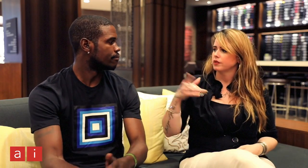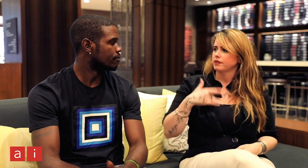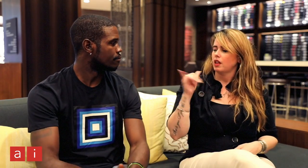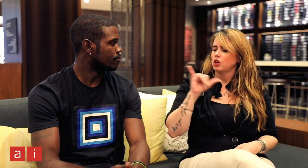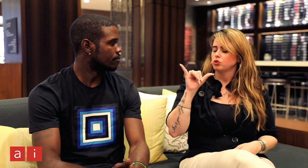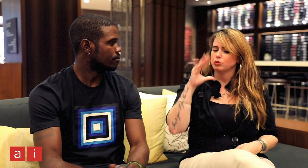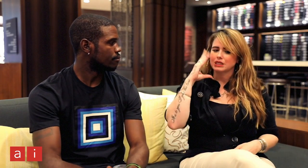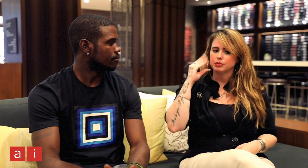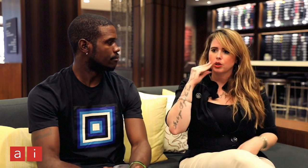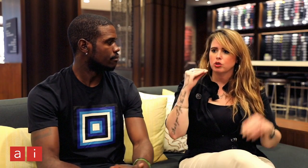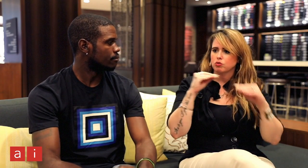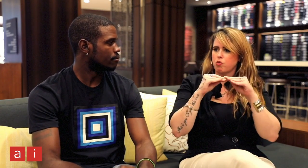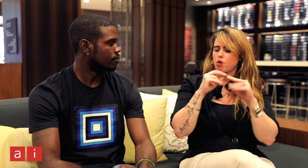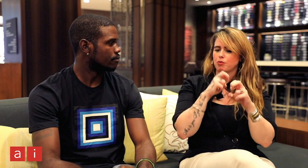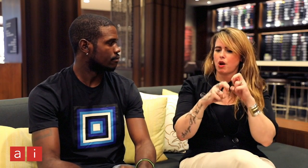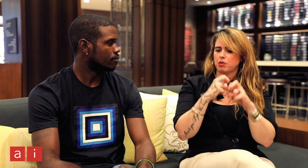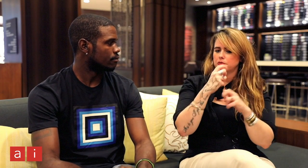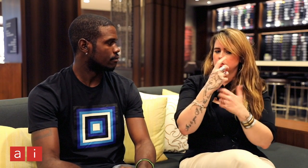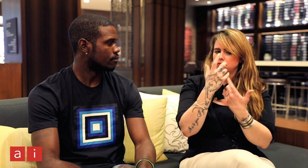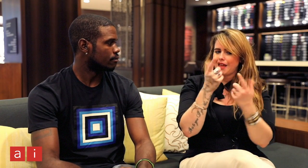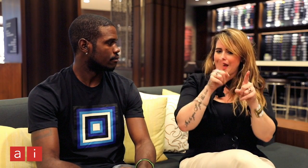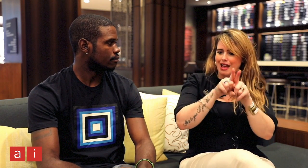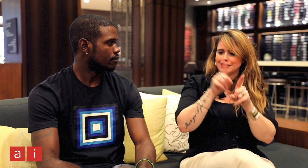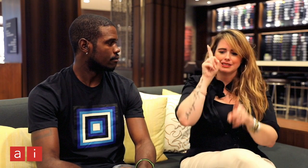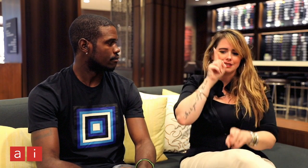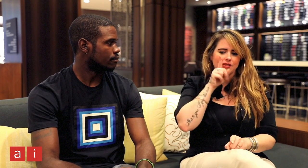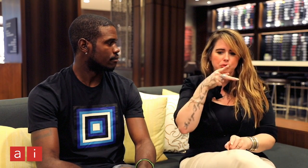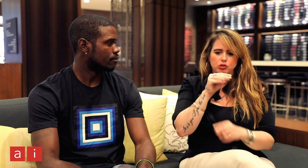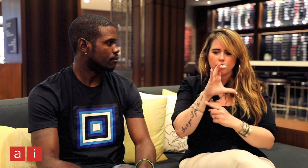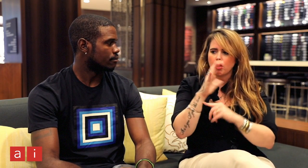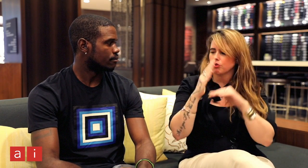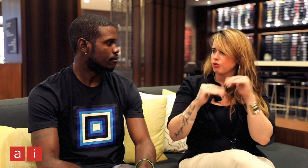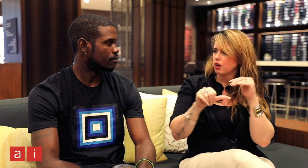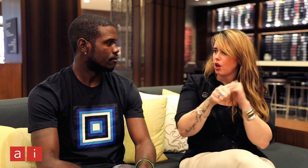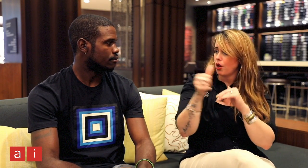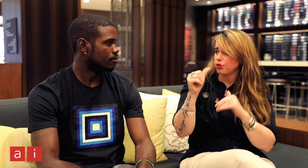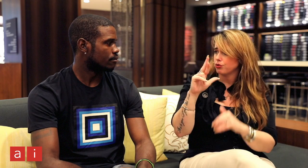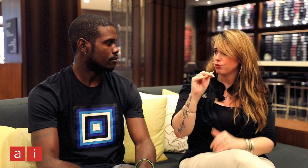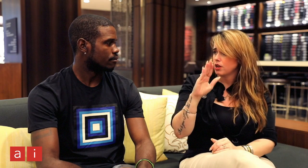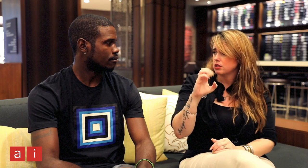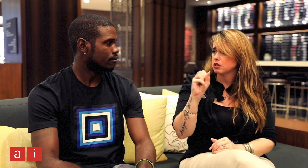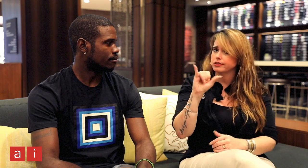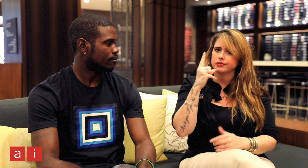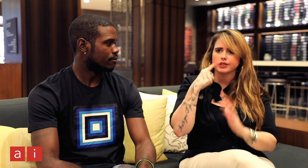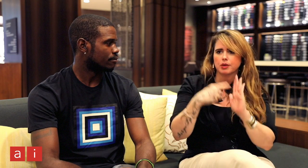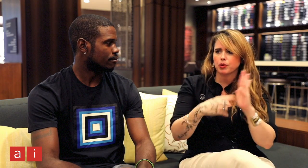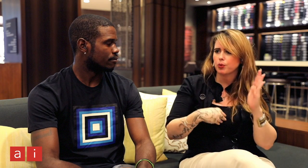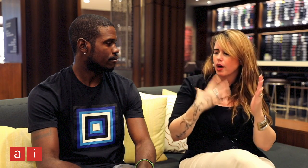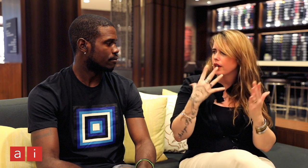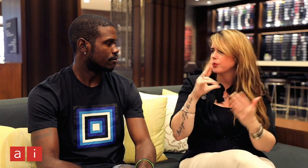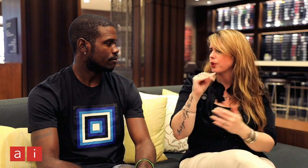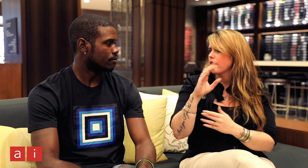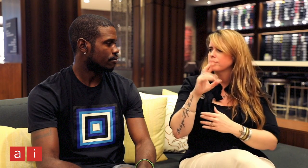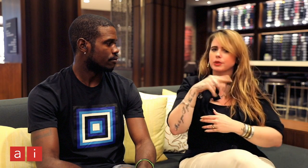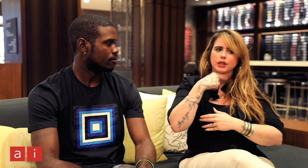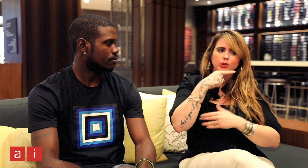Do you feel that you experienced more issues as a deaf person of color as opposed to other races, for example, the white community,